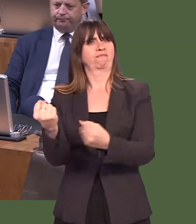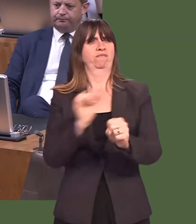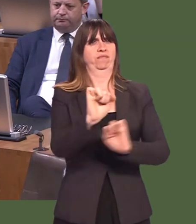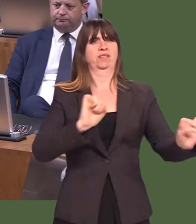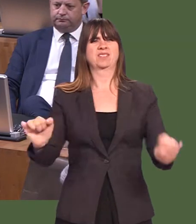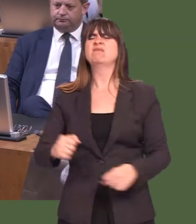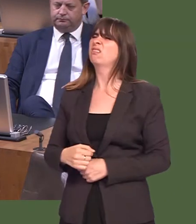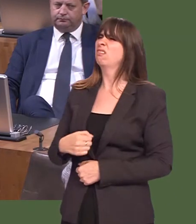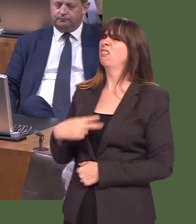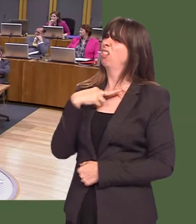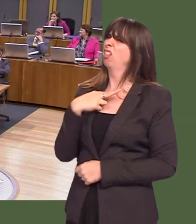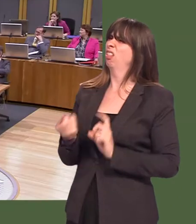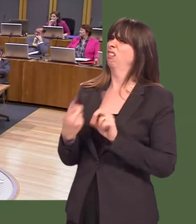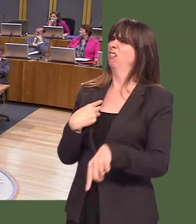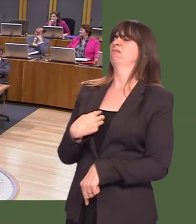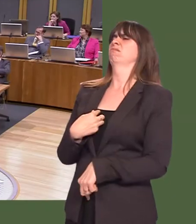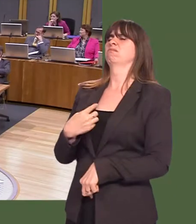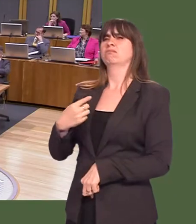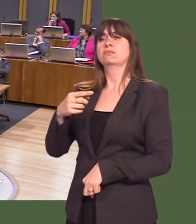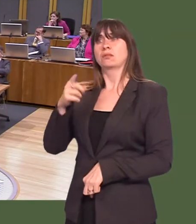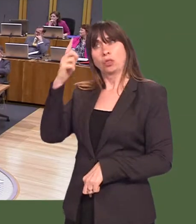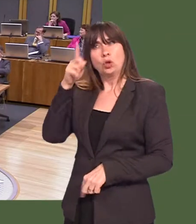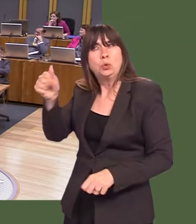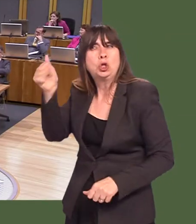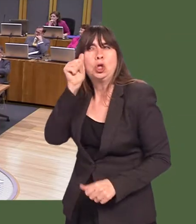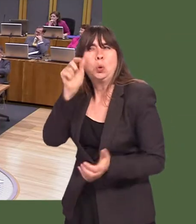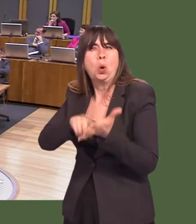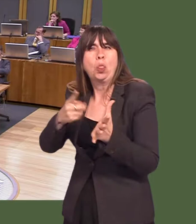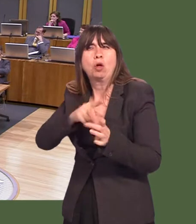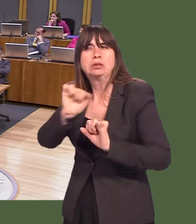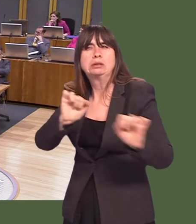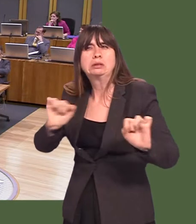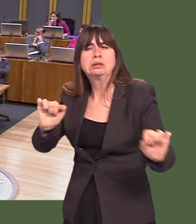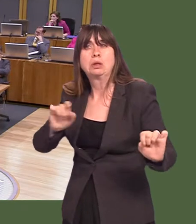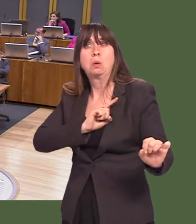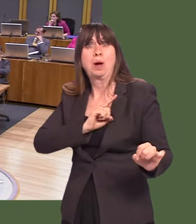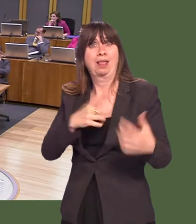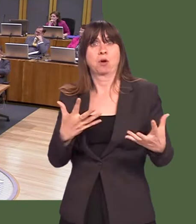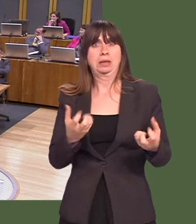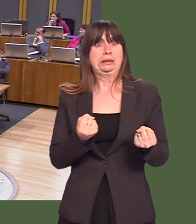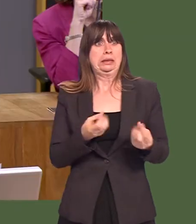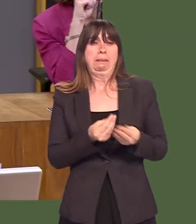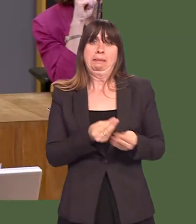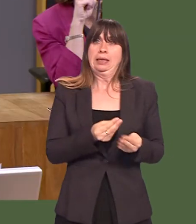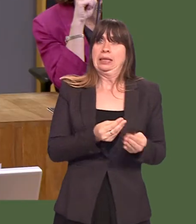Suzy Davies: Iím a bit disappointed with that answer, First Minister, as I thought youíd like to know what your local authorities are not recovering at a time when theyíre